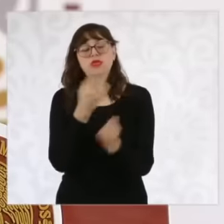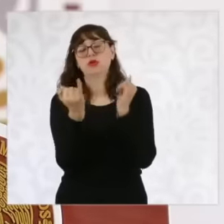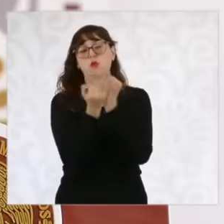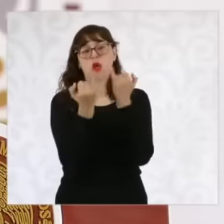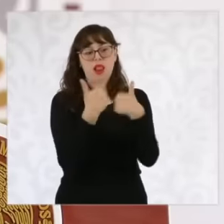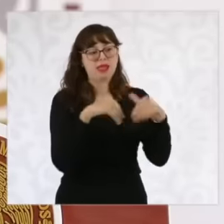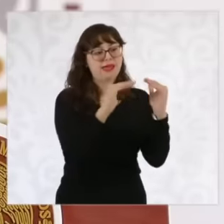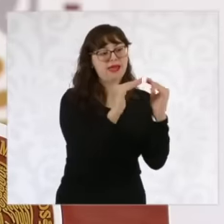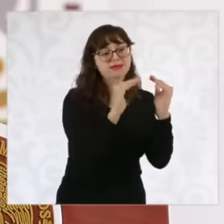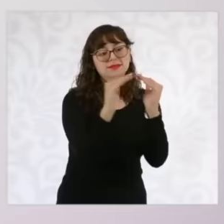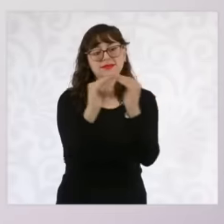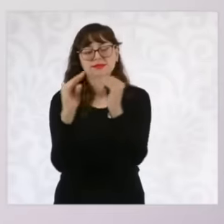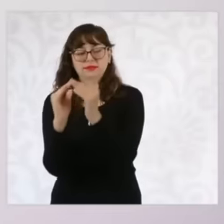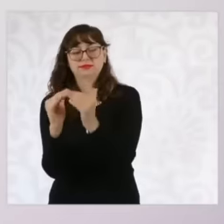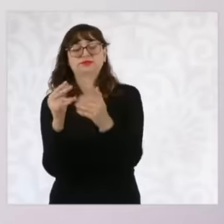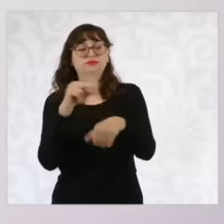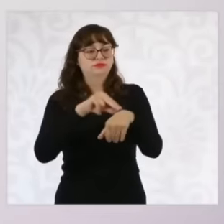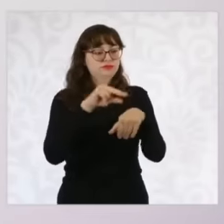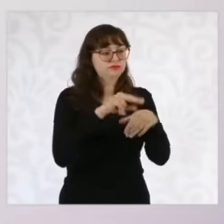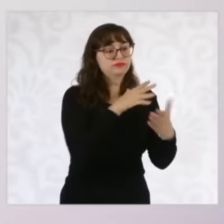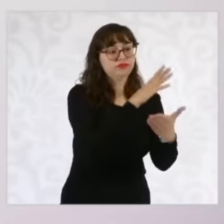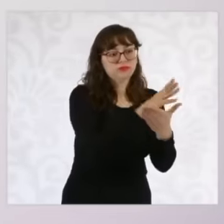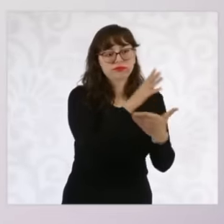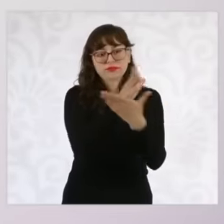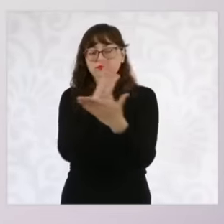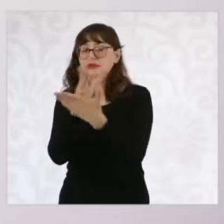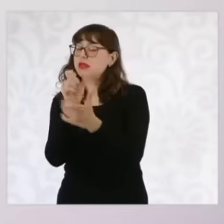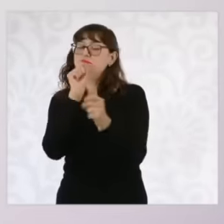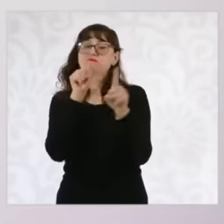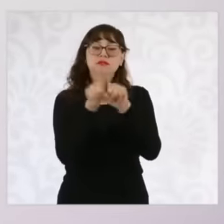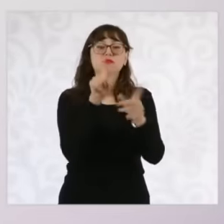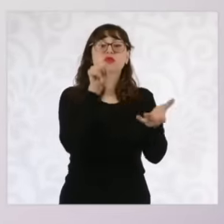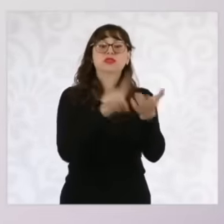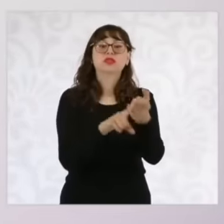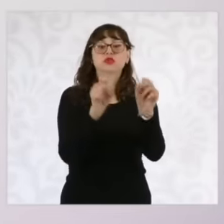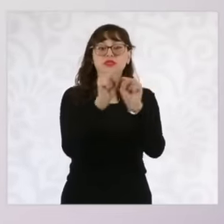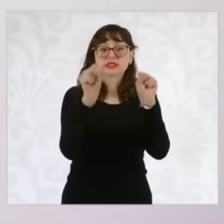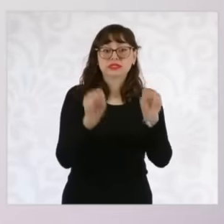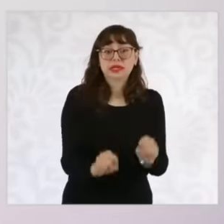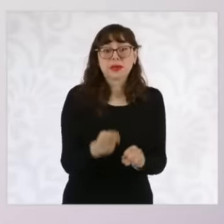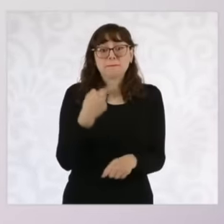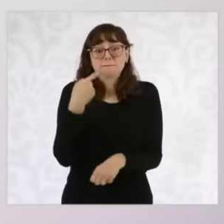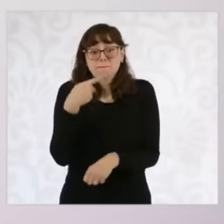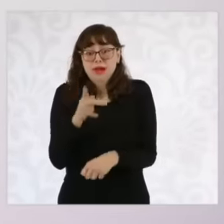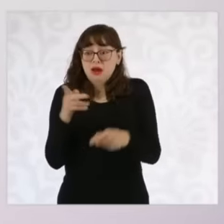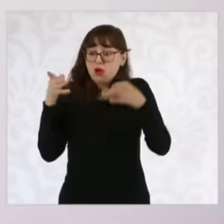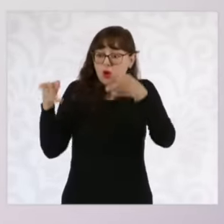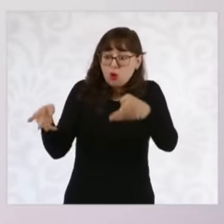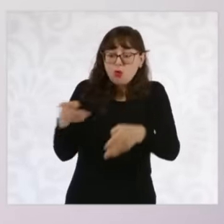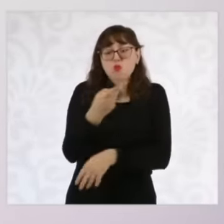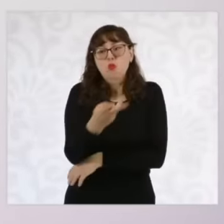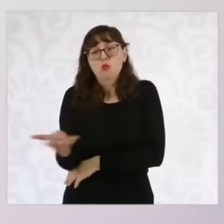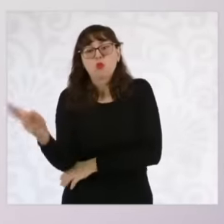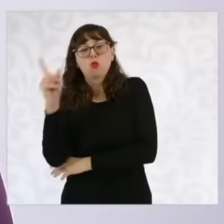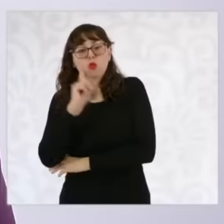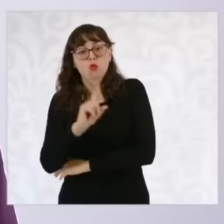part of a care system, but supporting women in particular so that we can